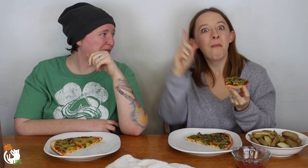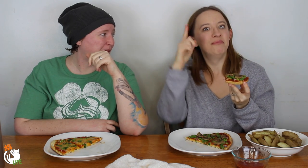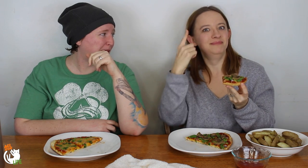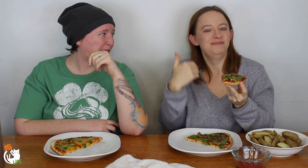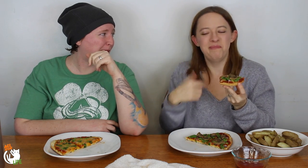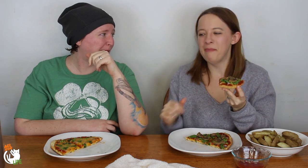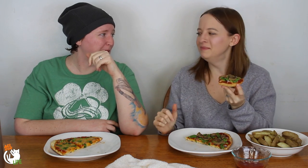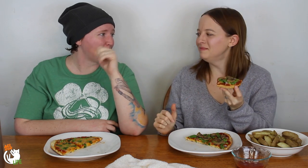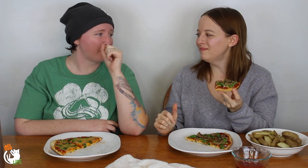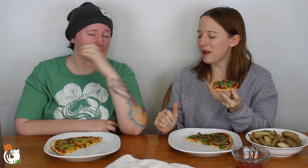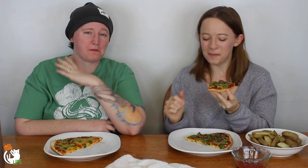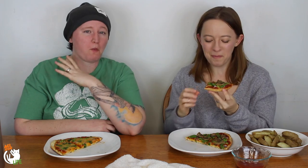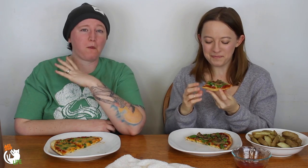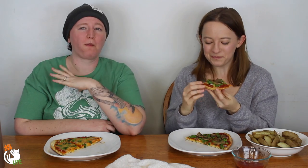But anyways, it will be a surprise for me.